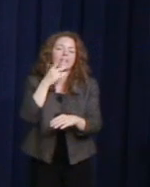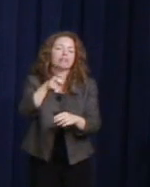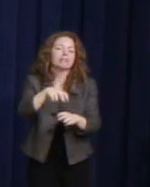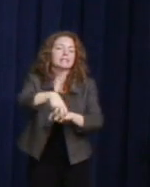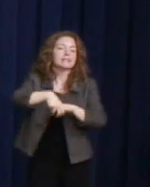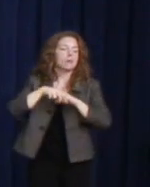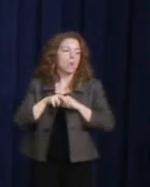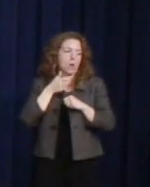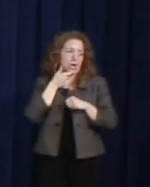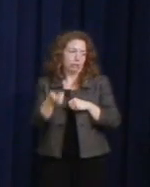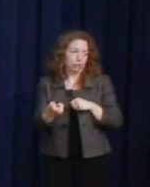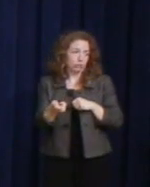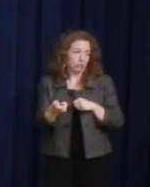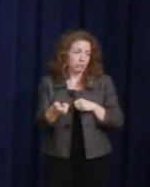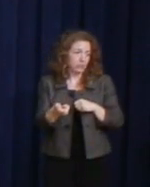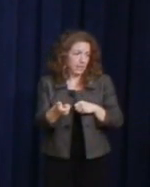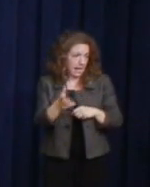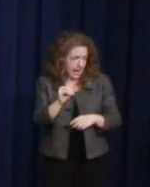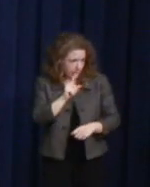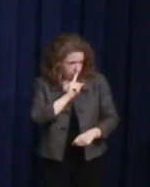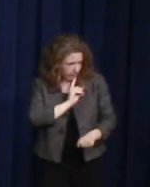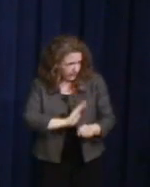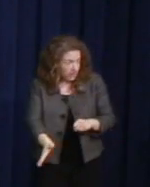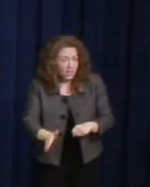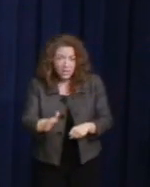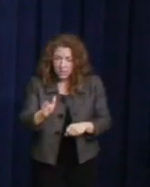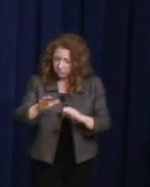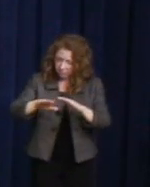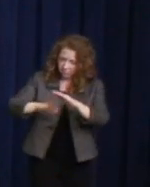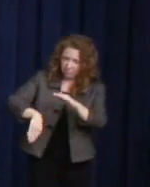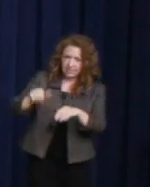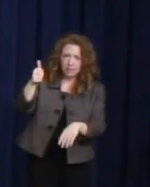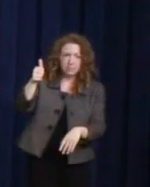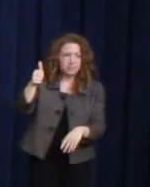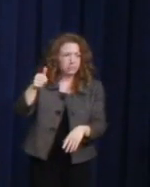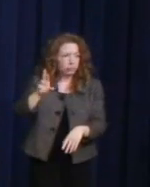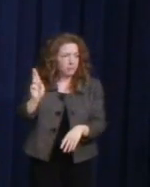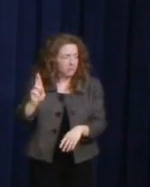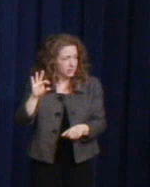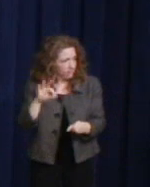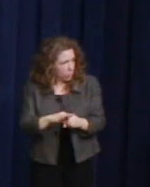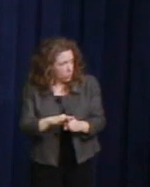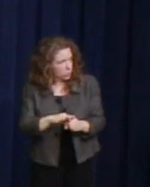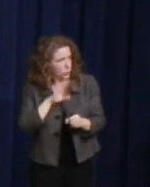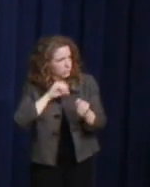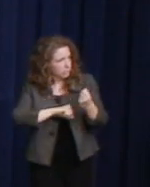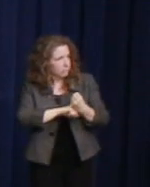And sure enough, not 10 of them voted for the Defense Bill. So, we've had this long line of progressives